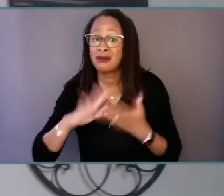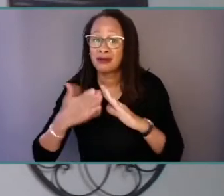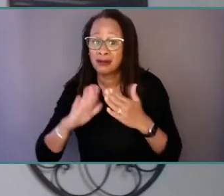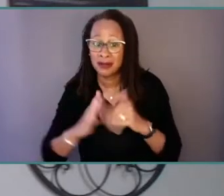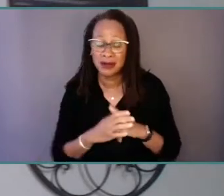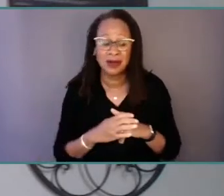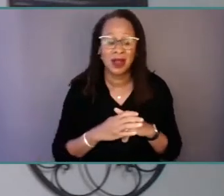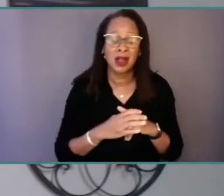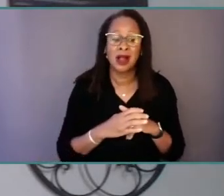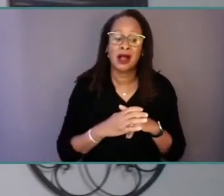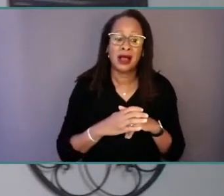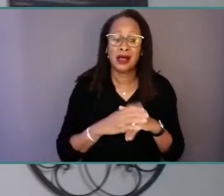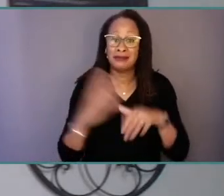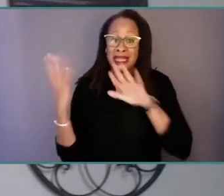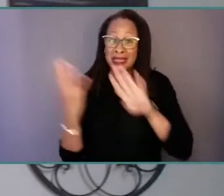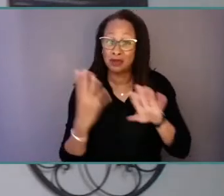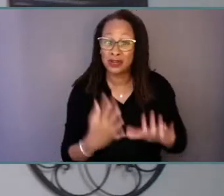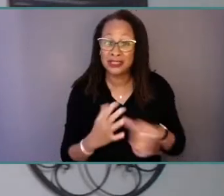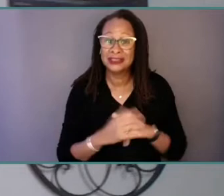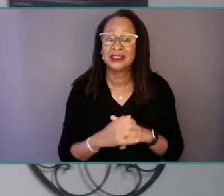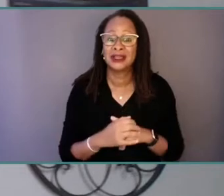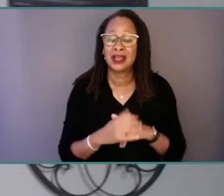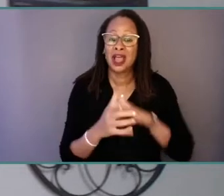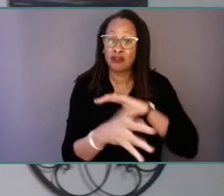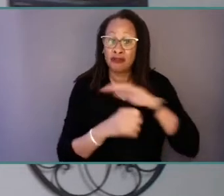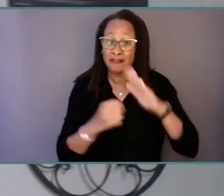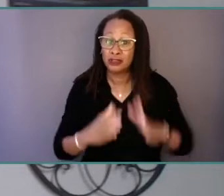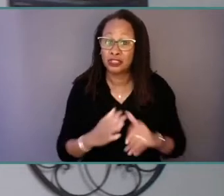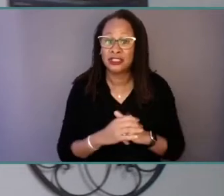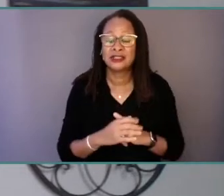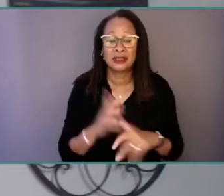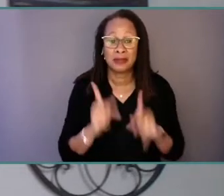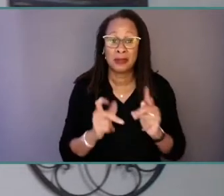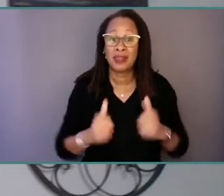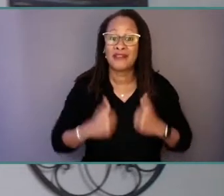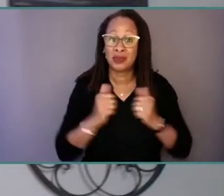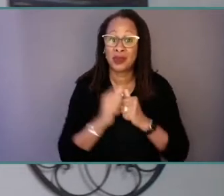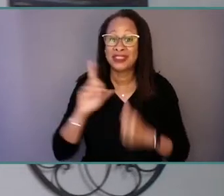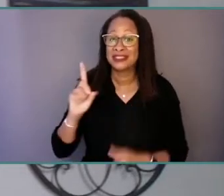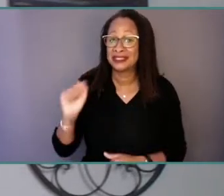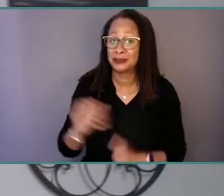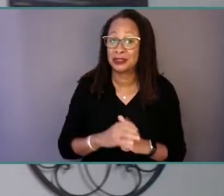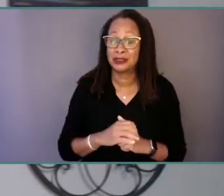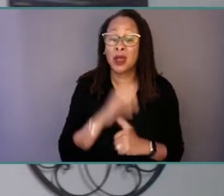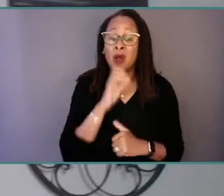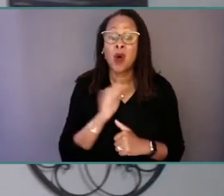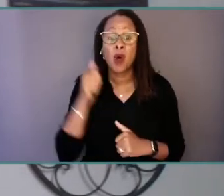people living with disabilities, older adults, people experiencing homelessness or housing instability,